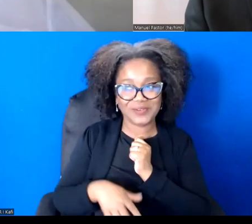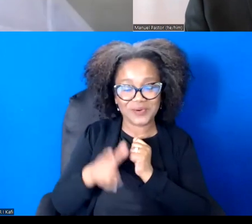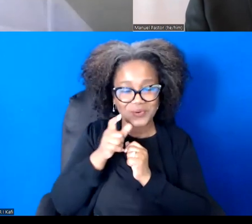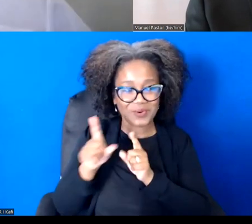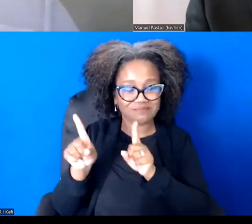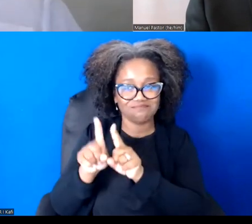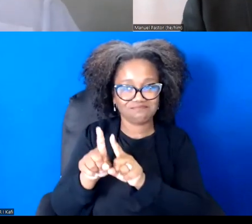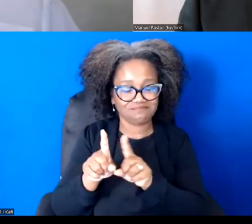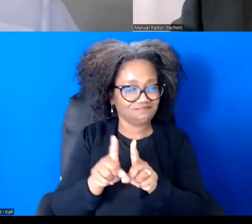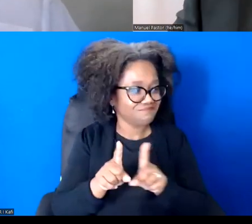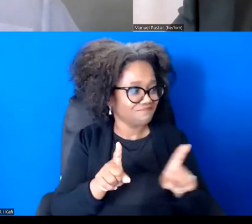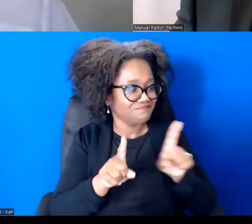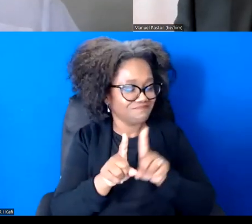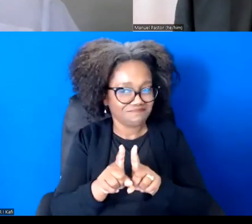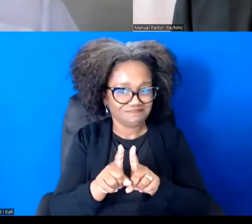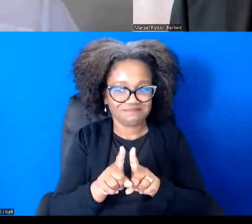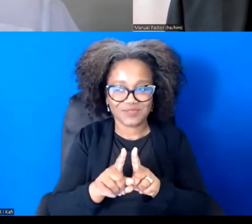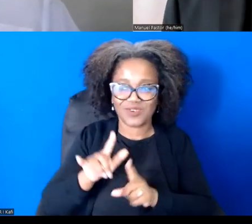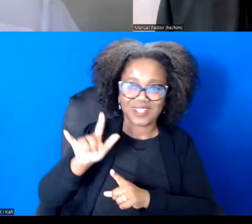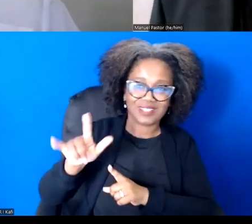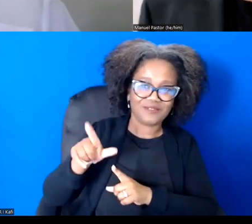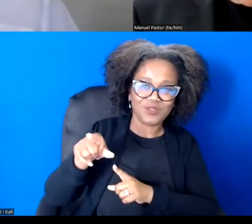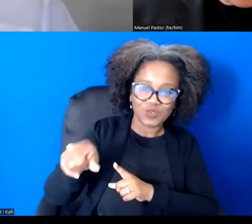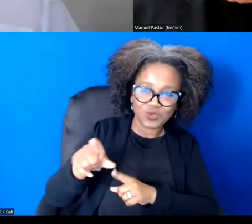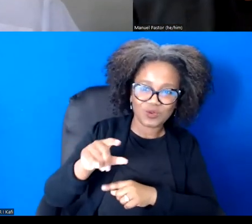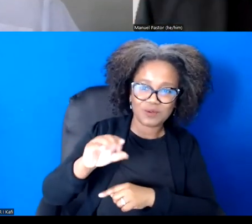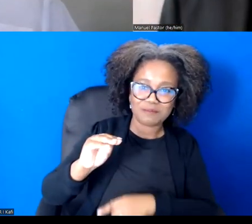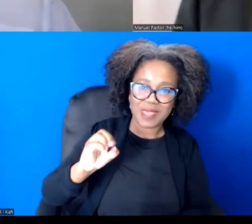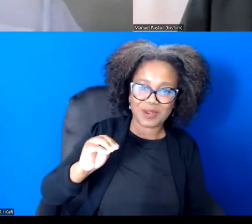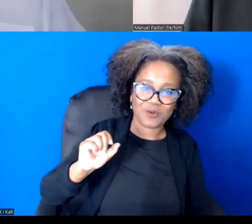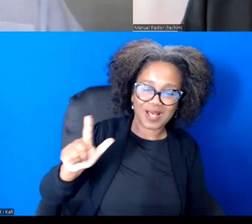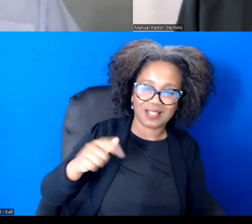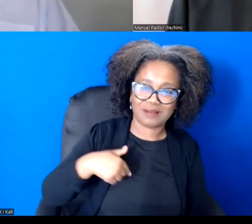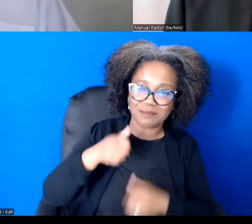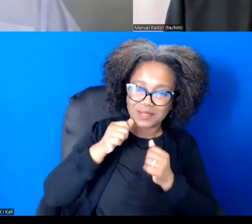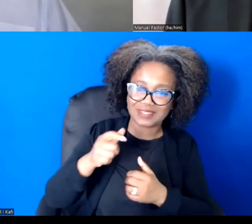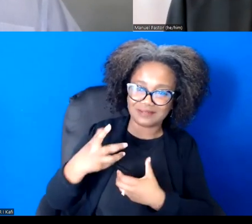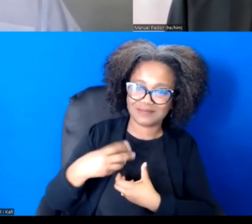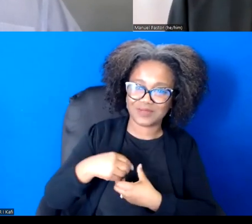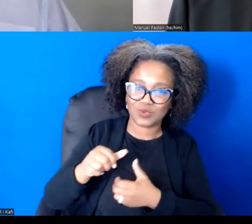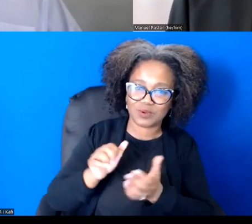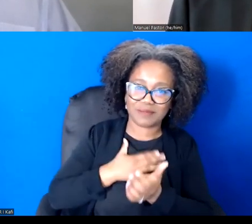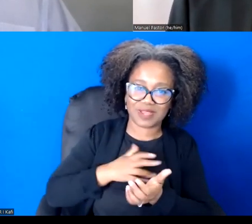all of you in this journey I feel close to and I find it interesting that you crowdsource